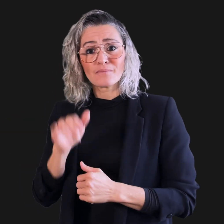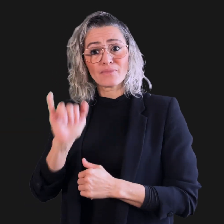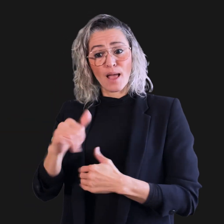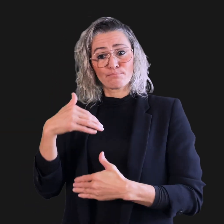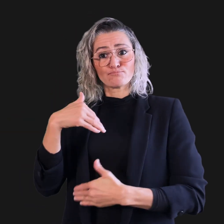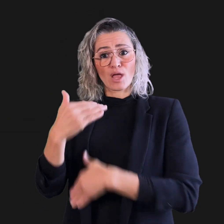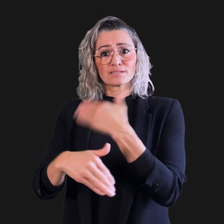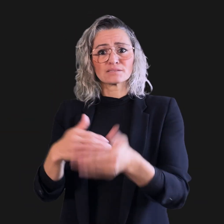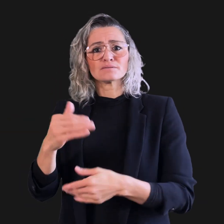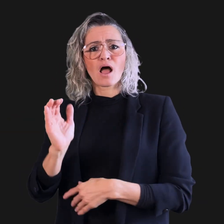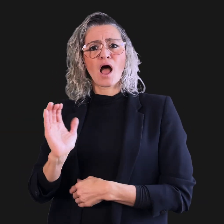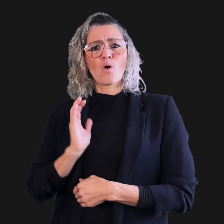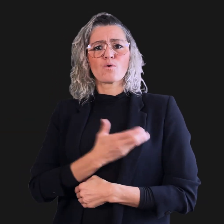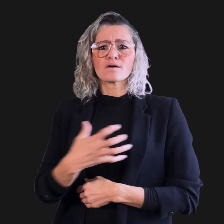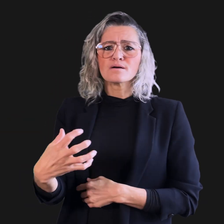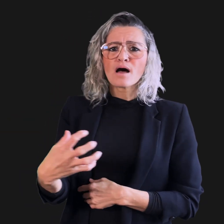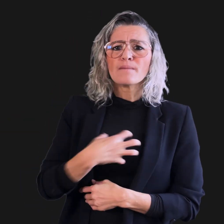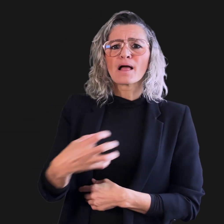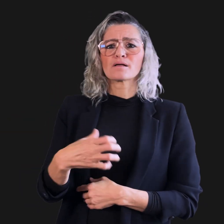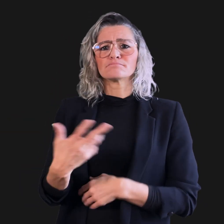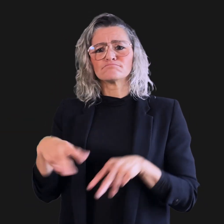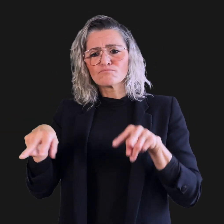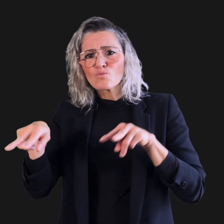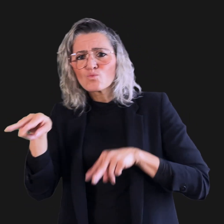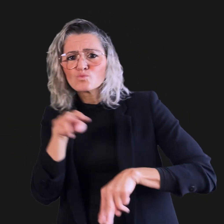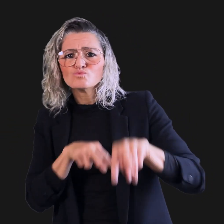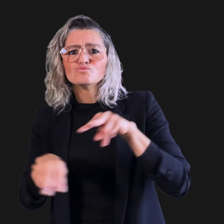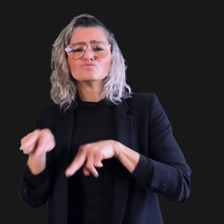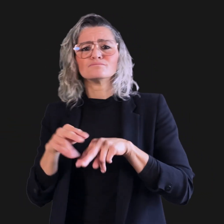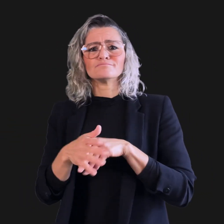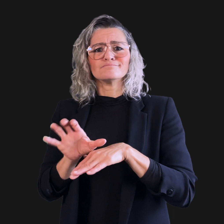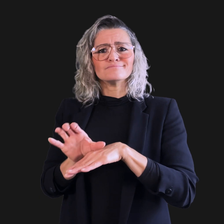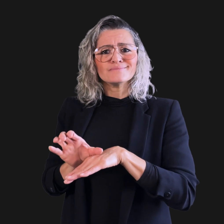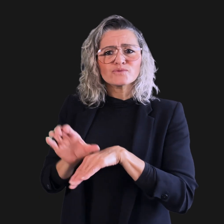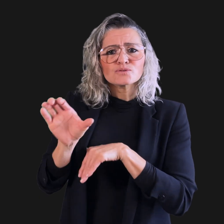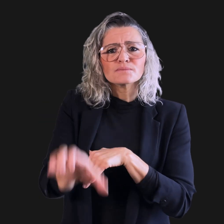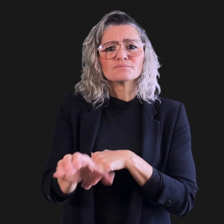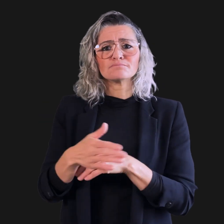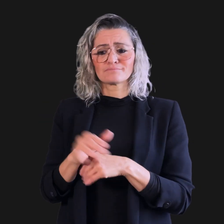We are committed to improving the accessibility of our complaints,